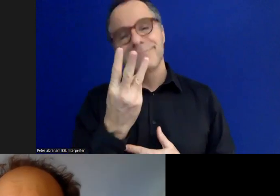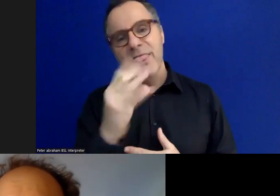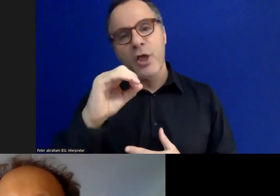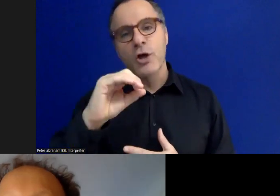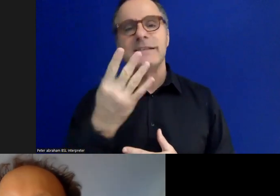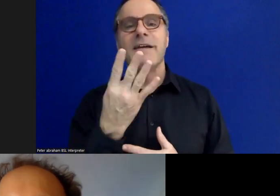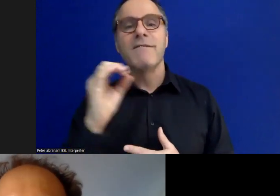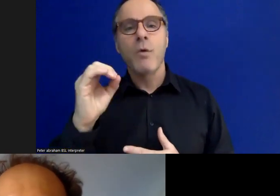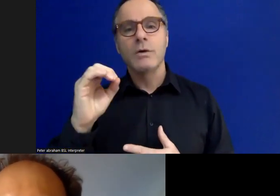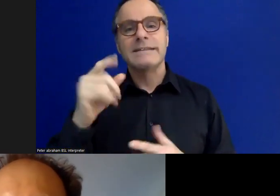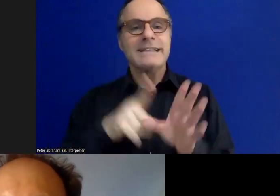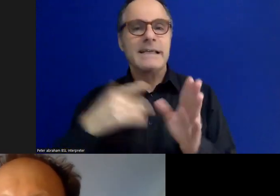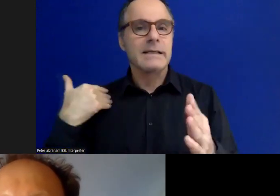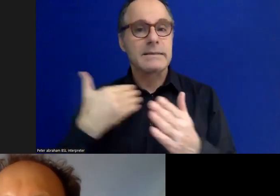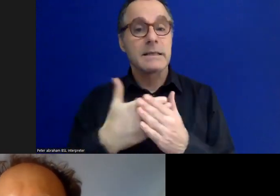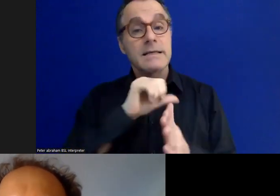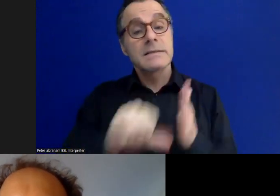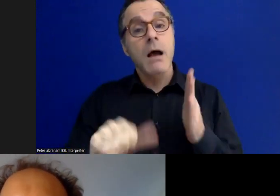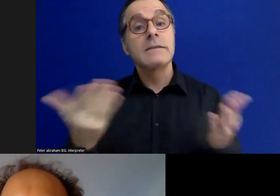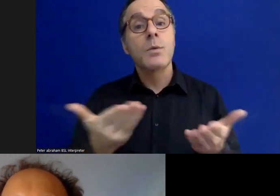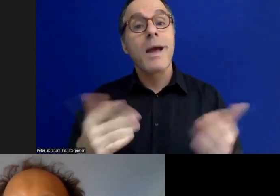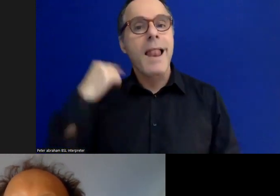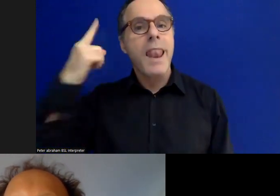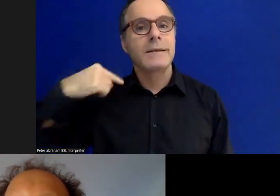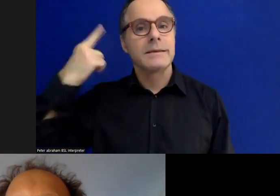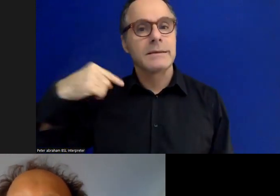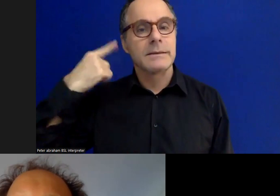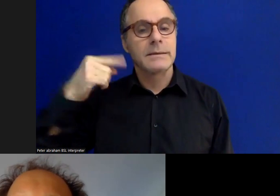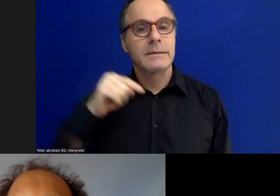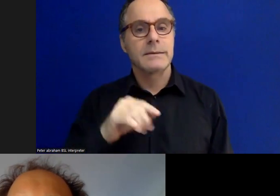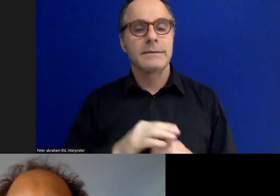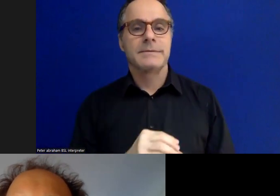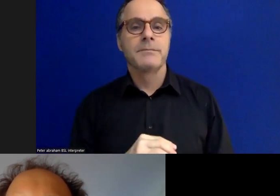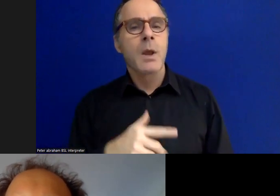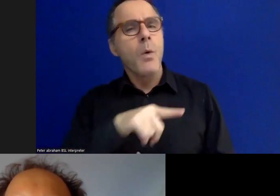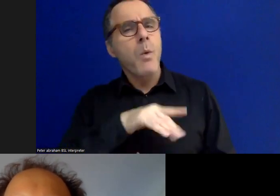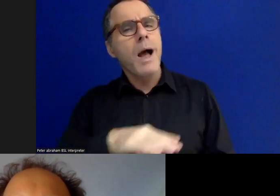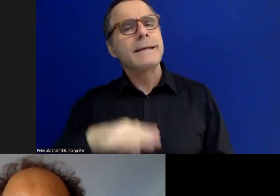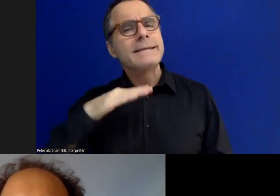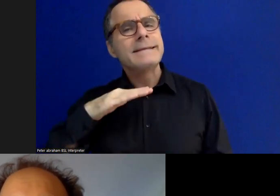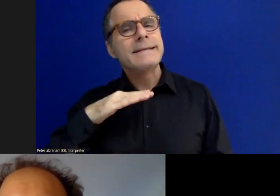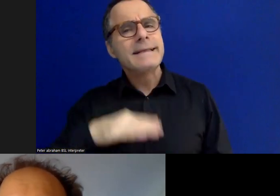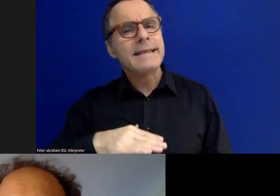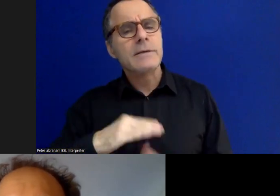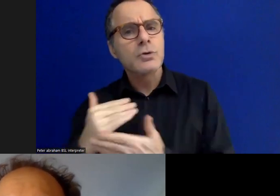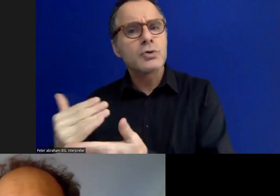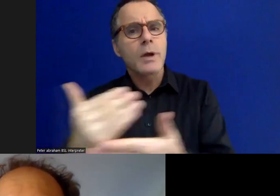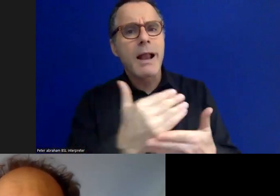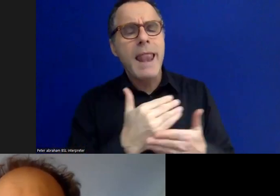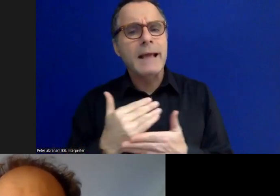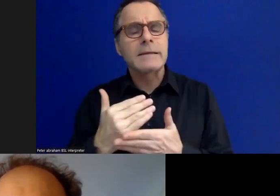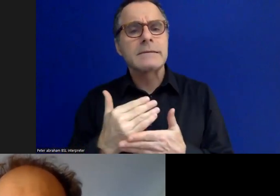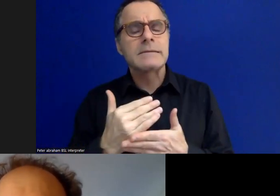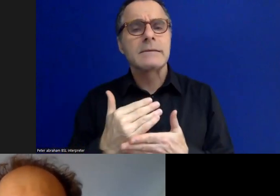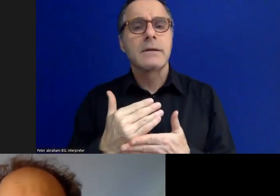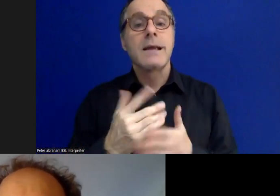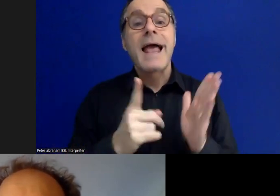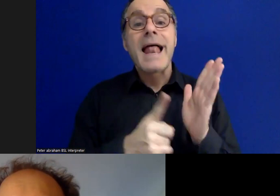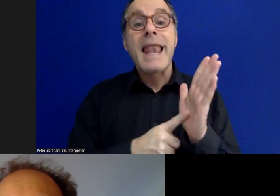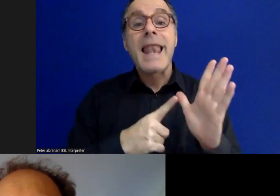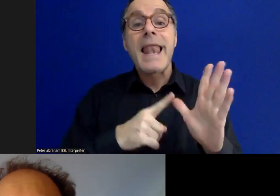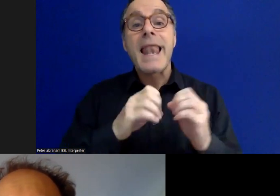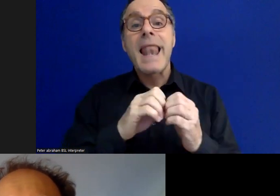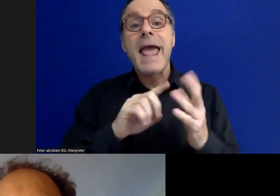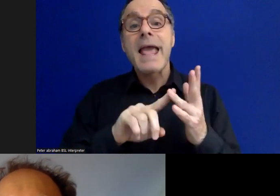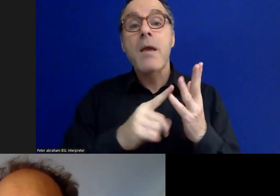actually began in London), out of a need to kind of house the Labour Party's archive which we still